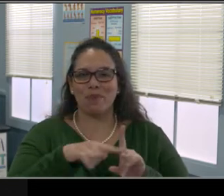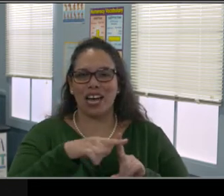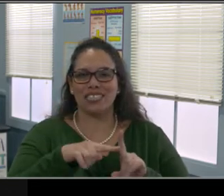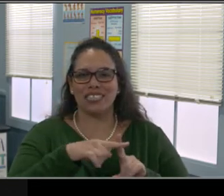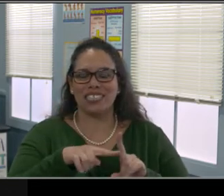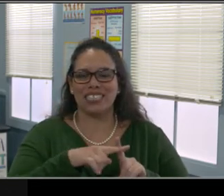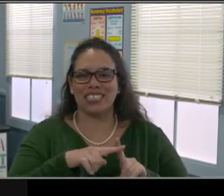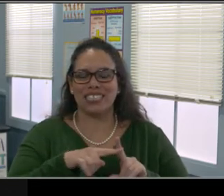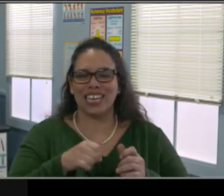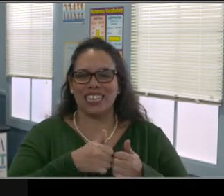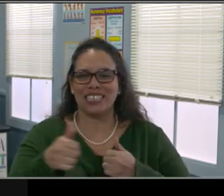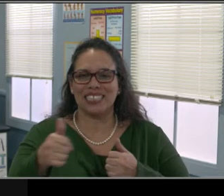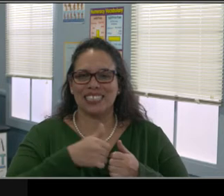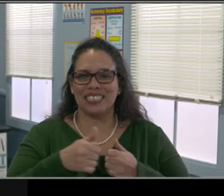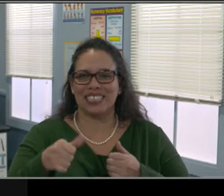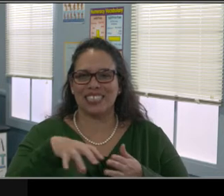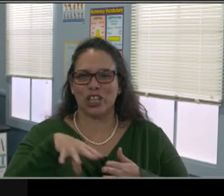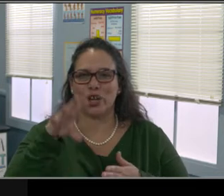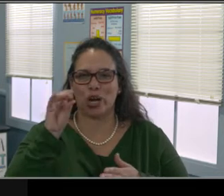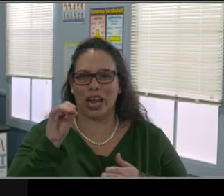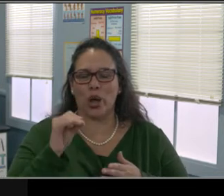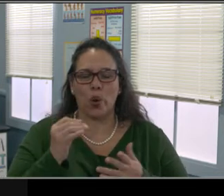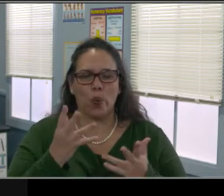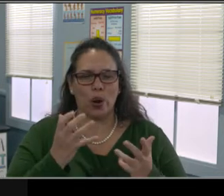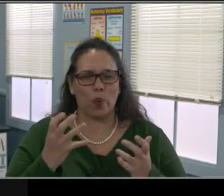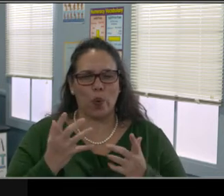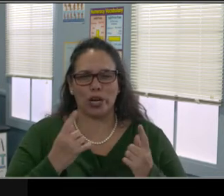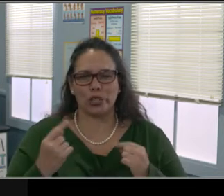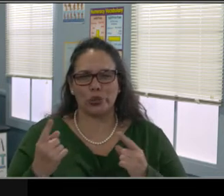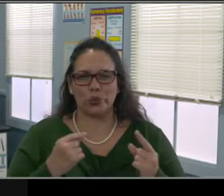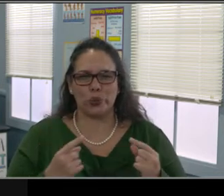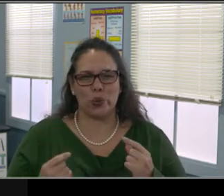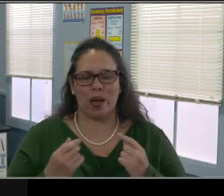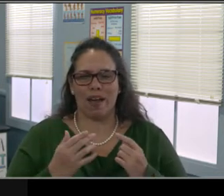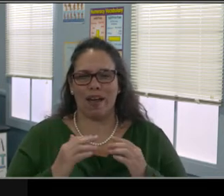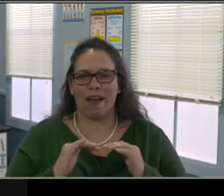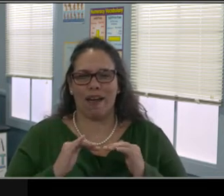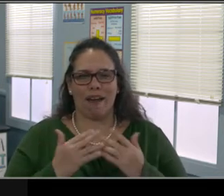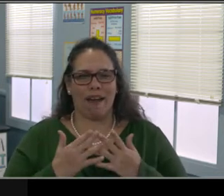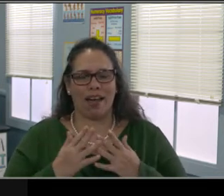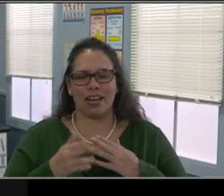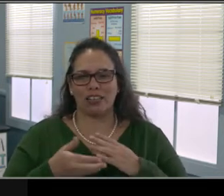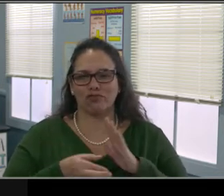search for the positive in the everyday and then acknowledge the small things.